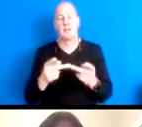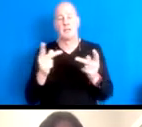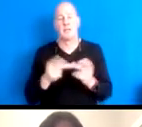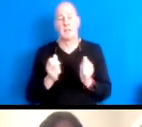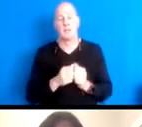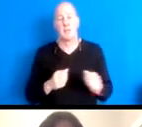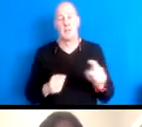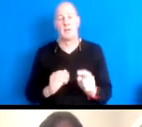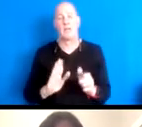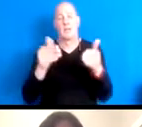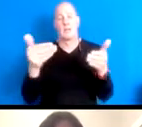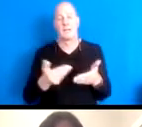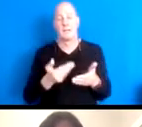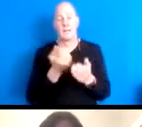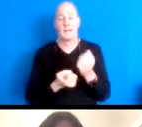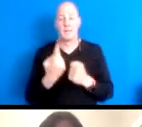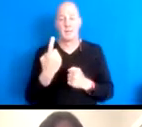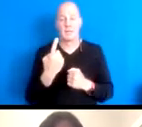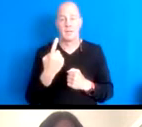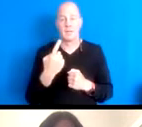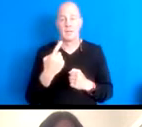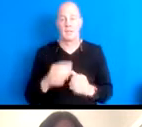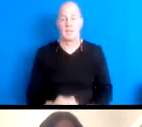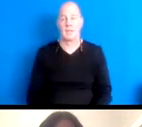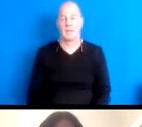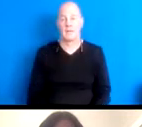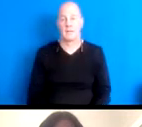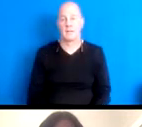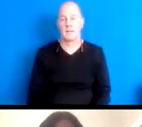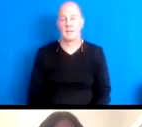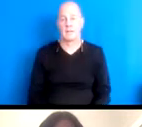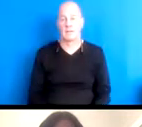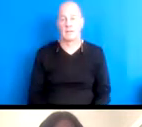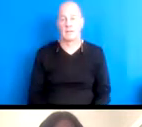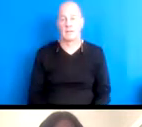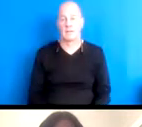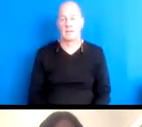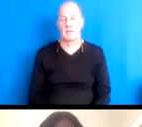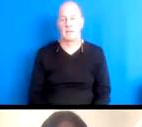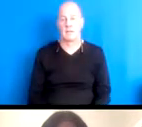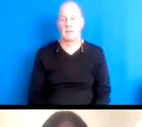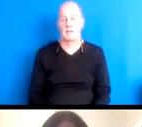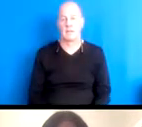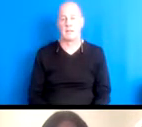to 16:26:00 make this slideshow more collaborative,